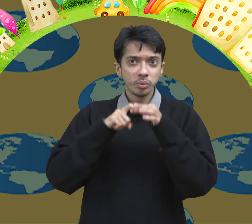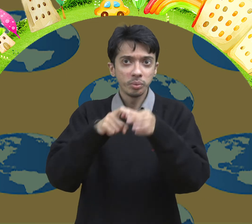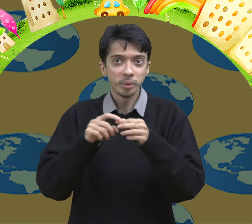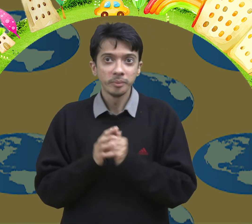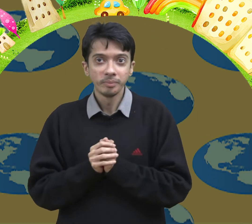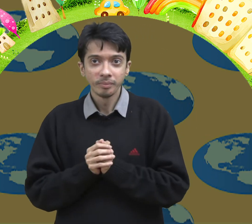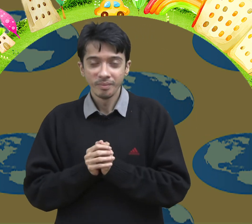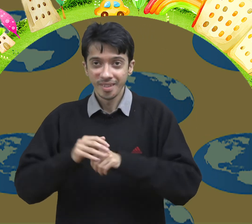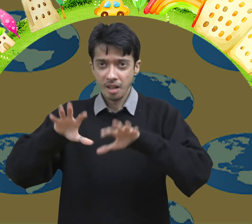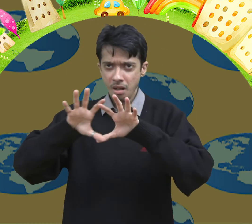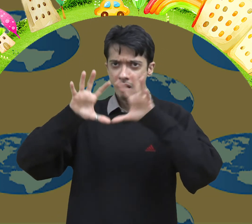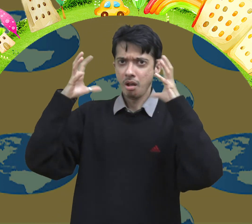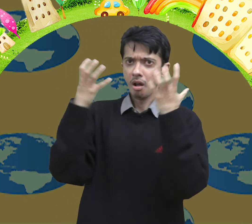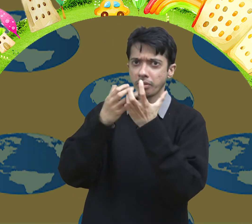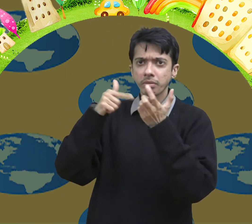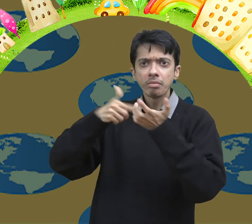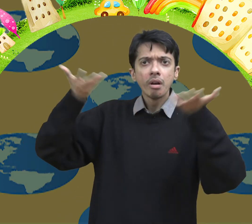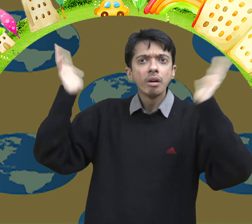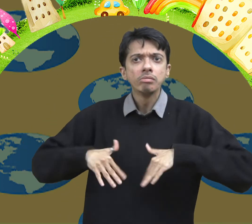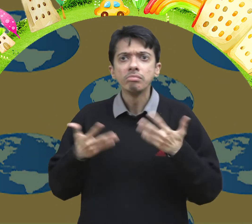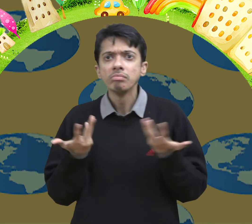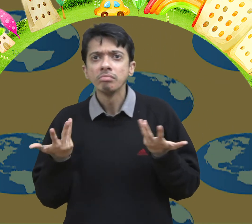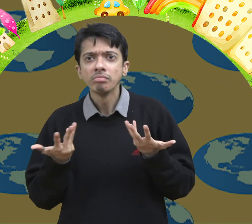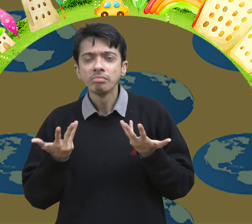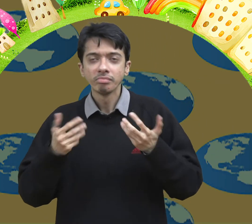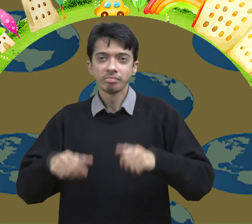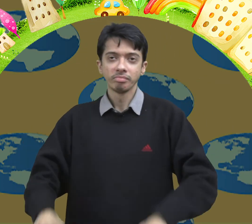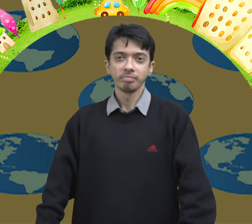Q1. What is the earth made of?